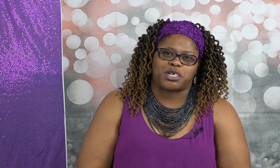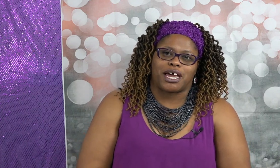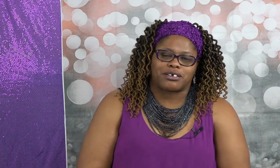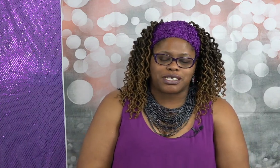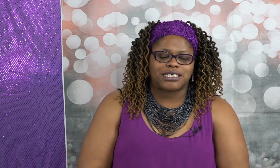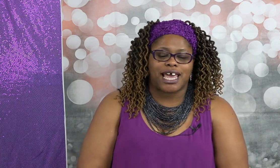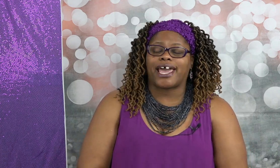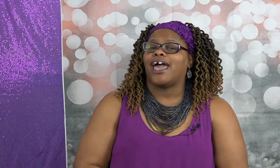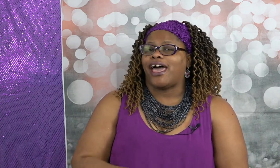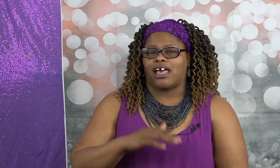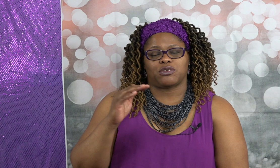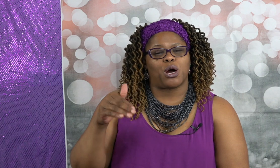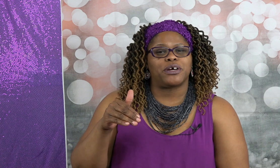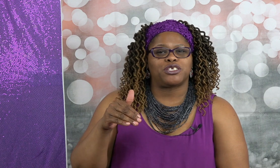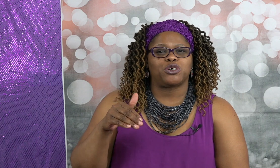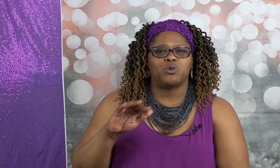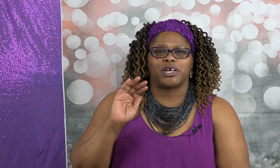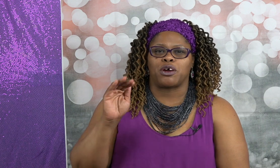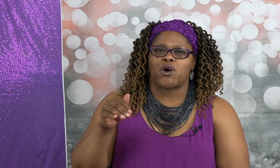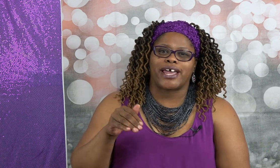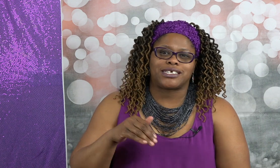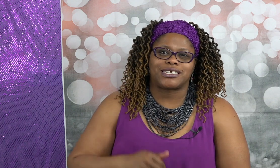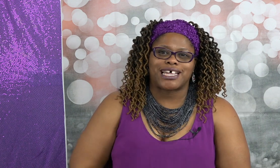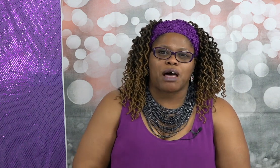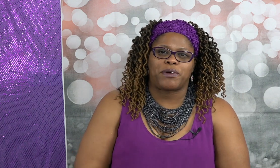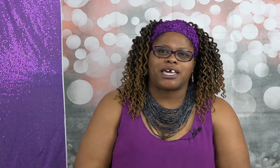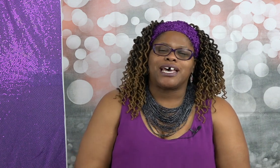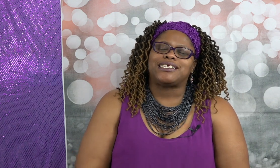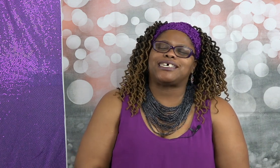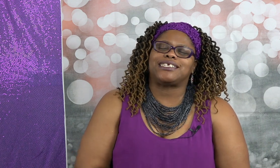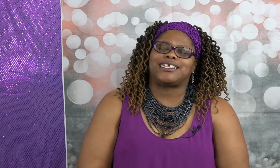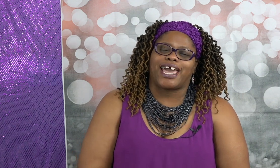channel. Today as we always do we're getting right into the topic today's